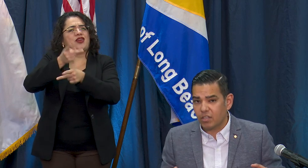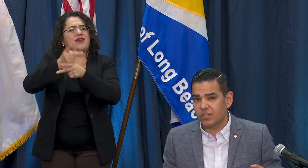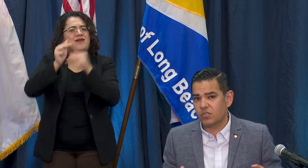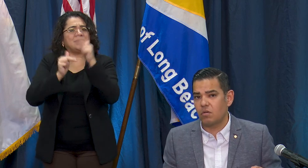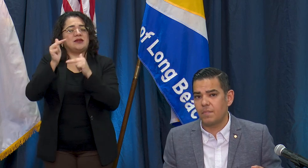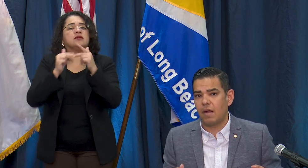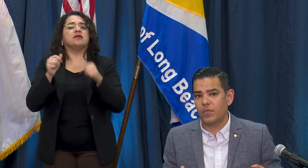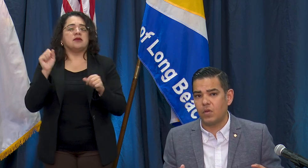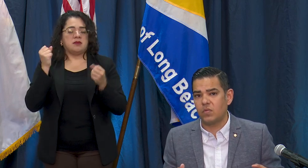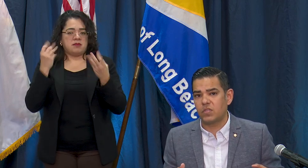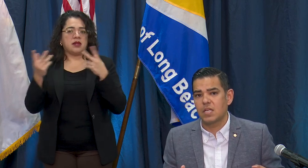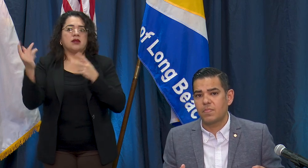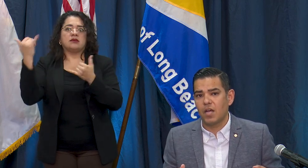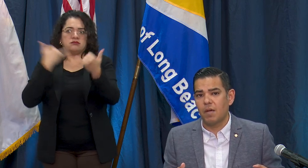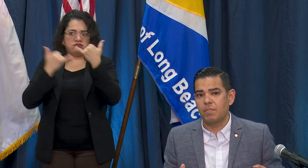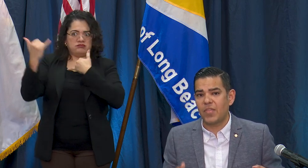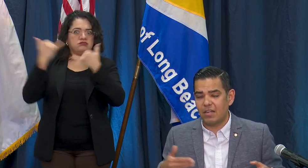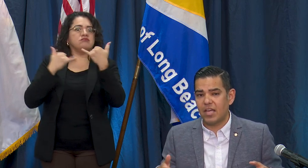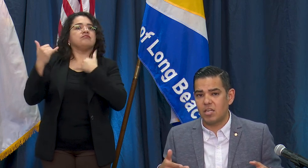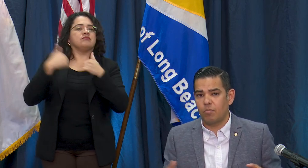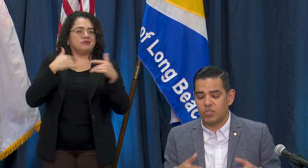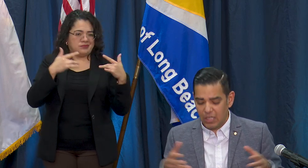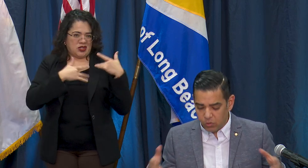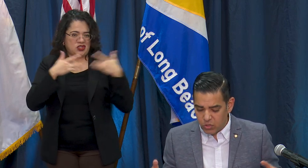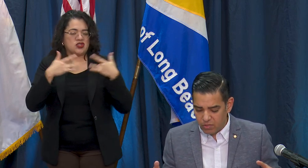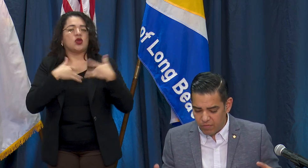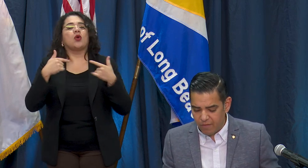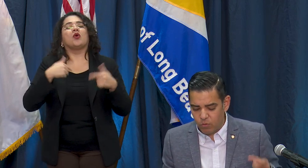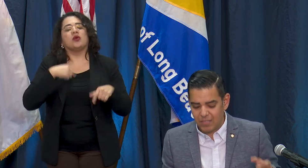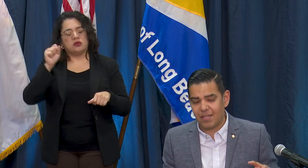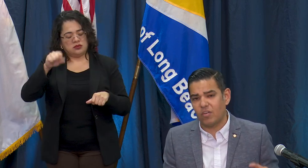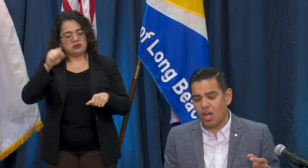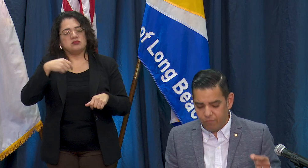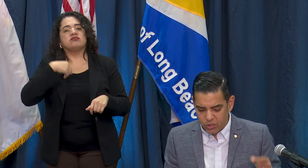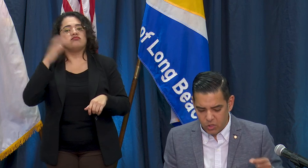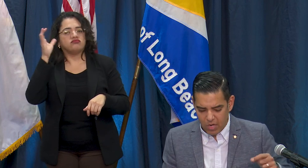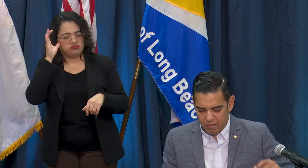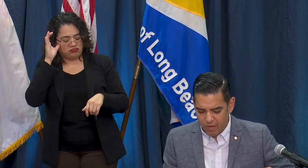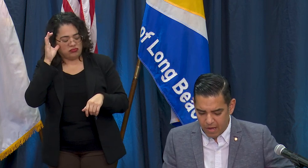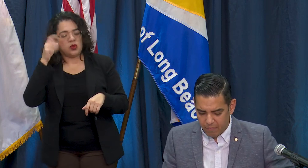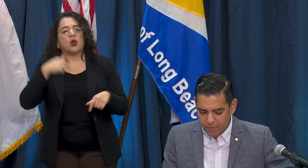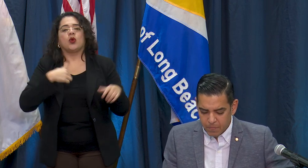concerned about those but that that number is inclusive that 47 of the 285.